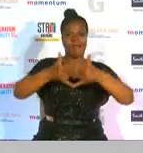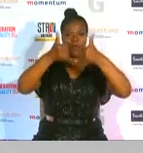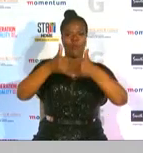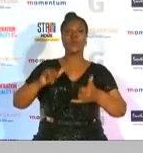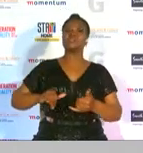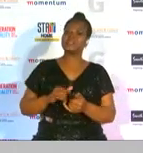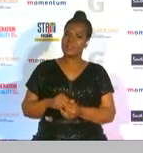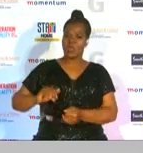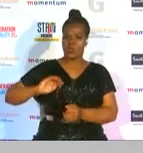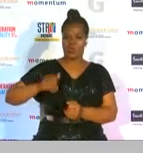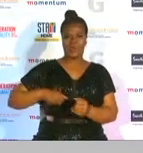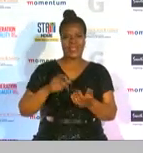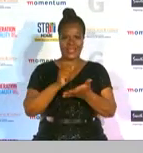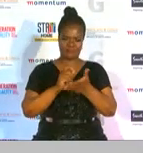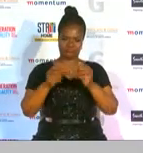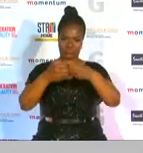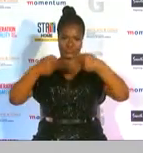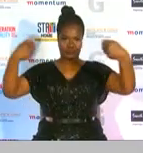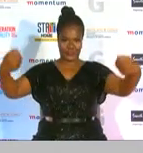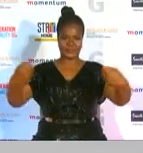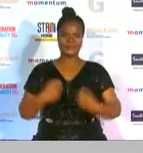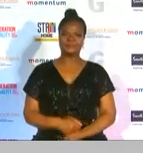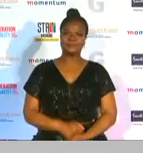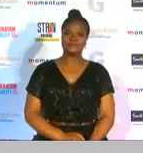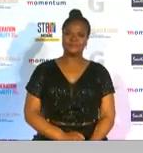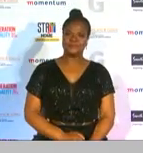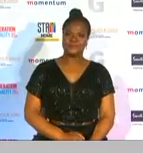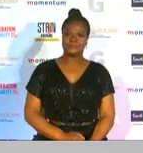continued to recognize a woman creating powerful content about